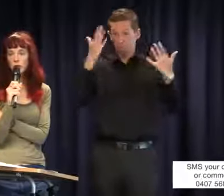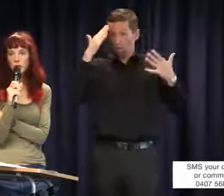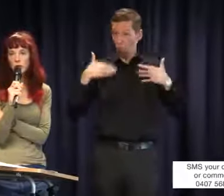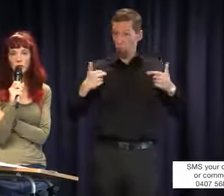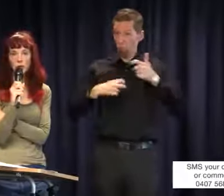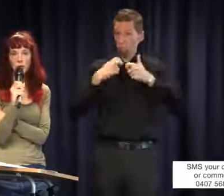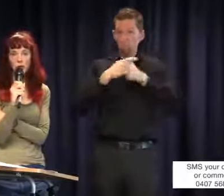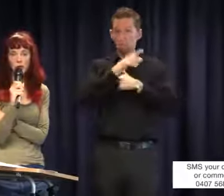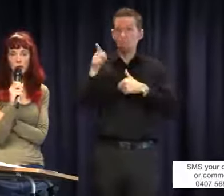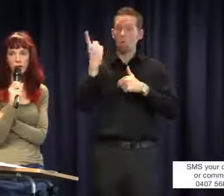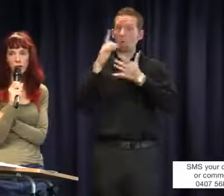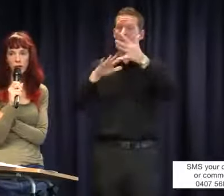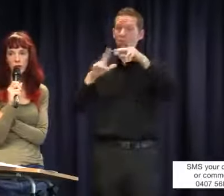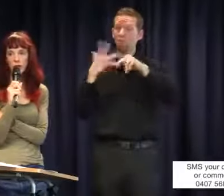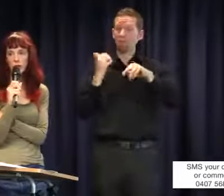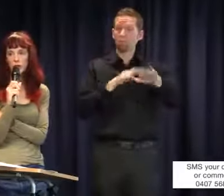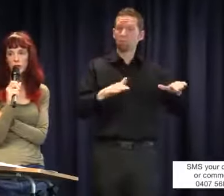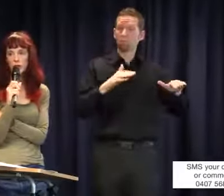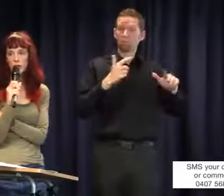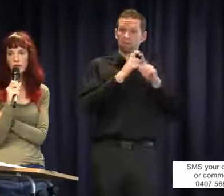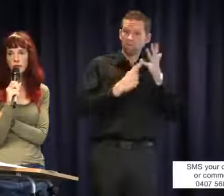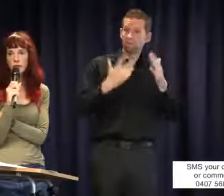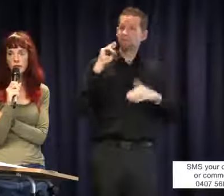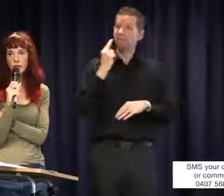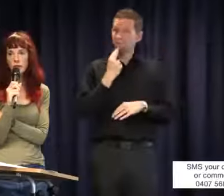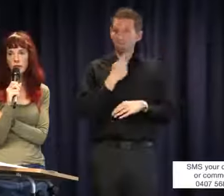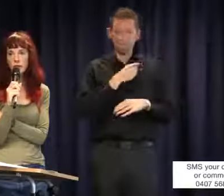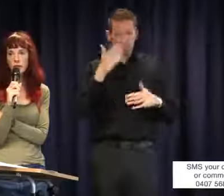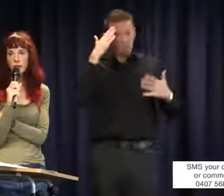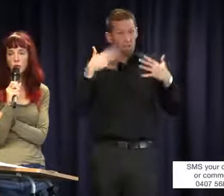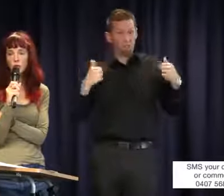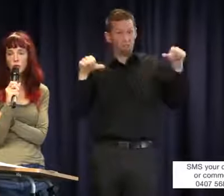of kids with disabilities who are having to engage in this vigorous advocacy with the